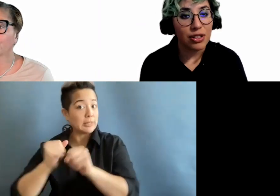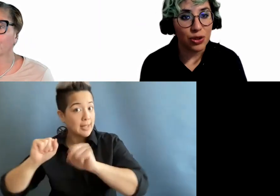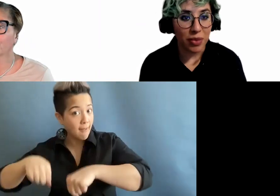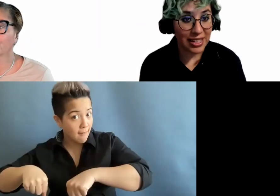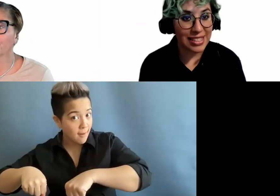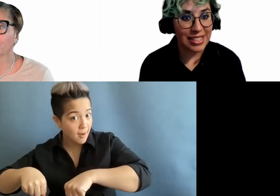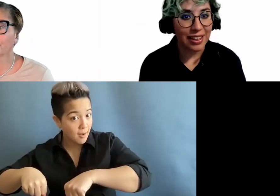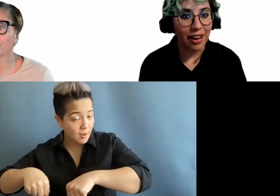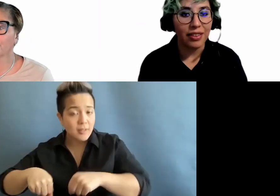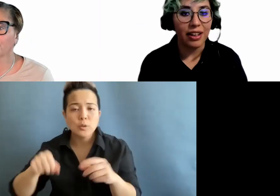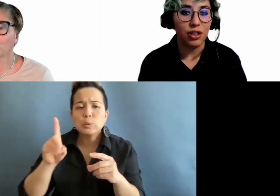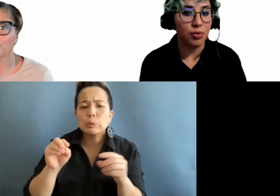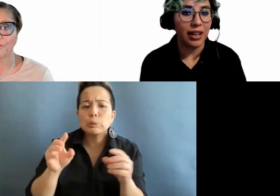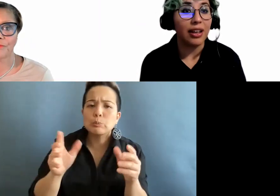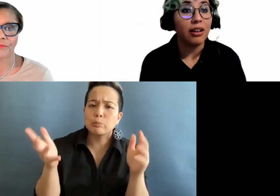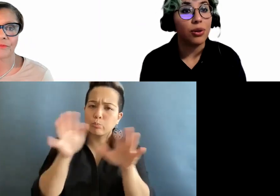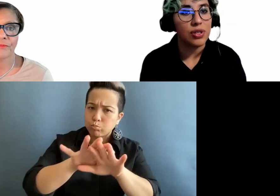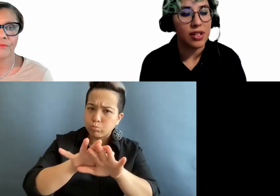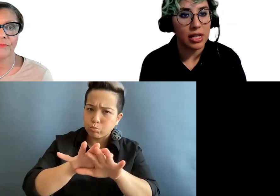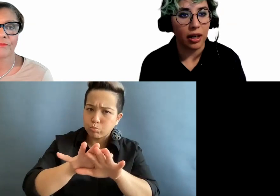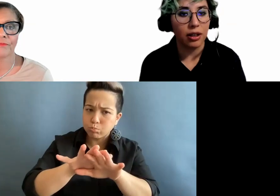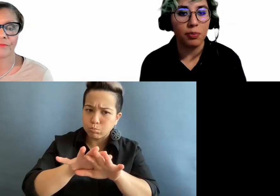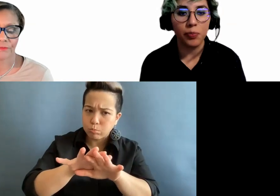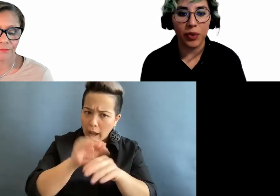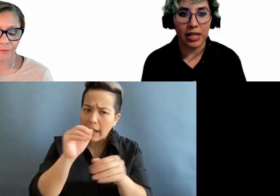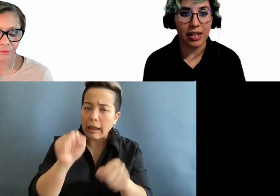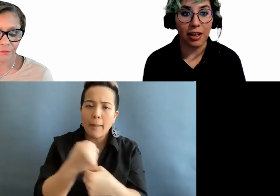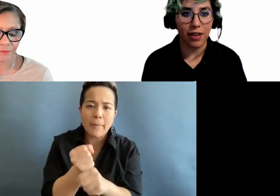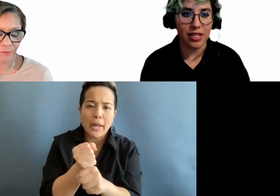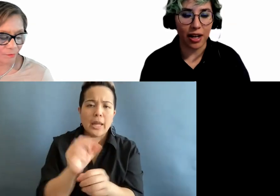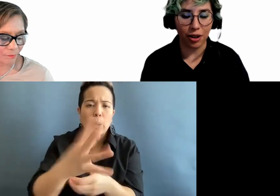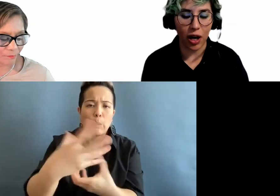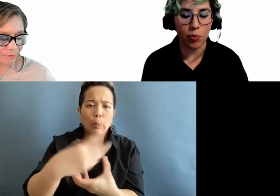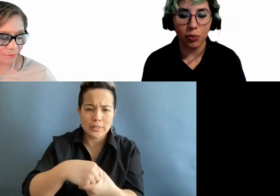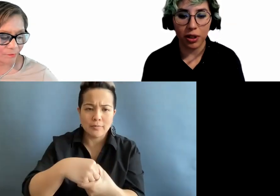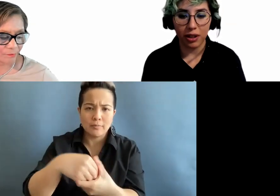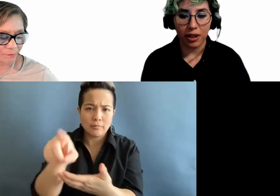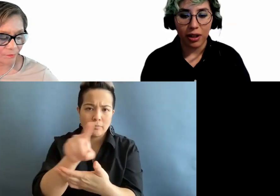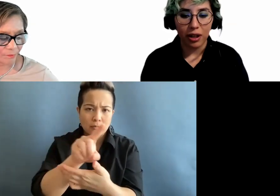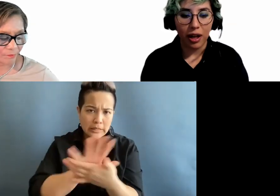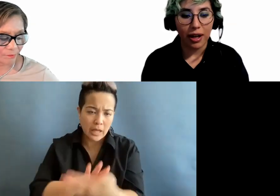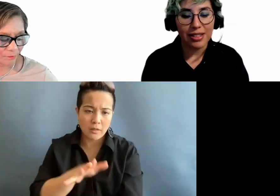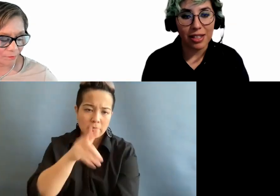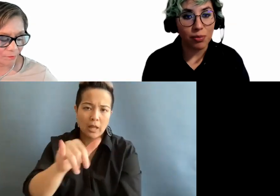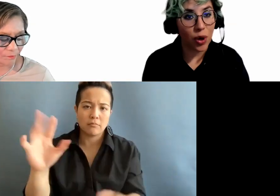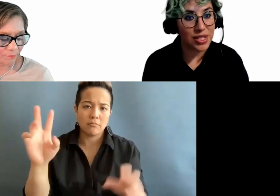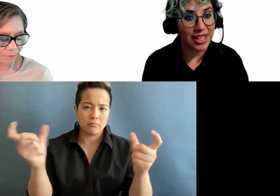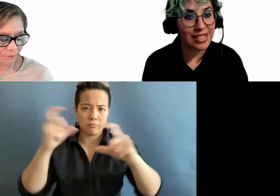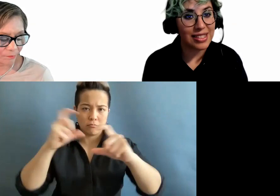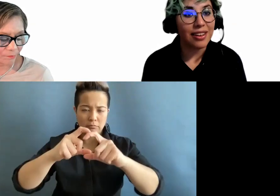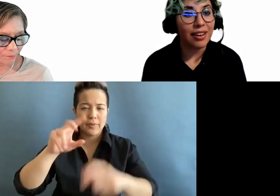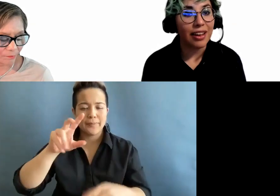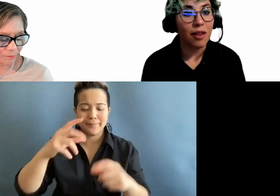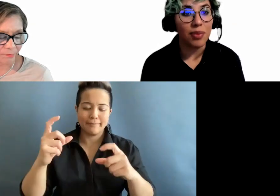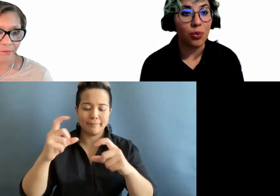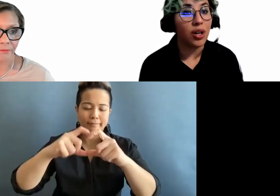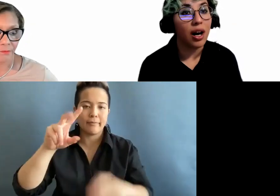do mix, and they do make inclusive design. It is a Venn diagram. Some websites can be